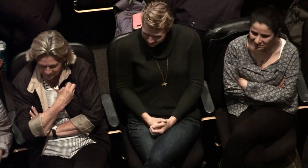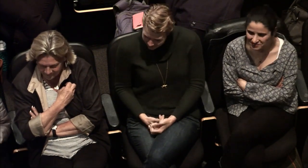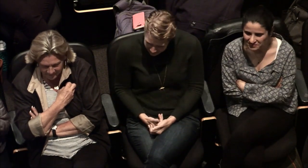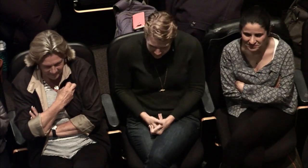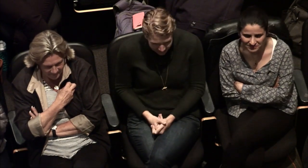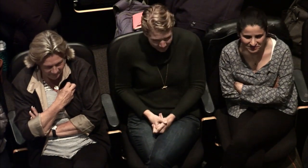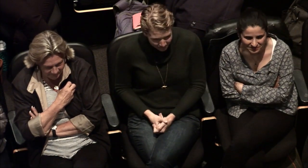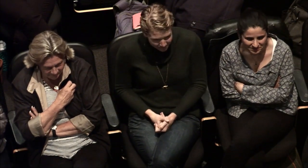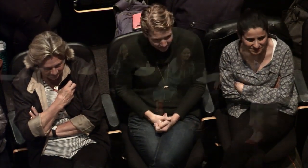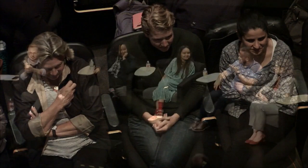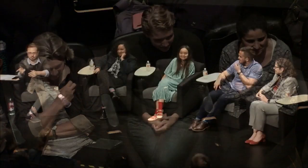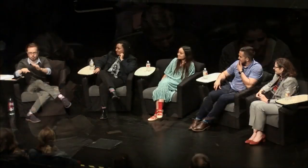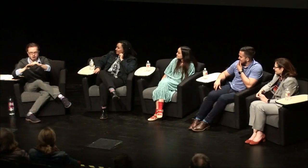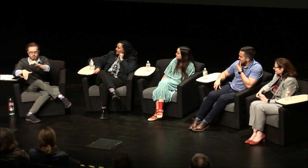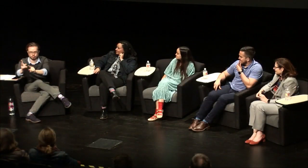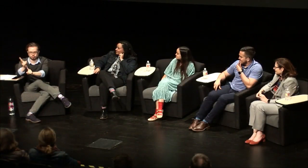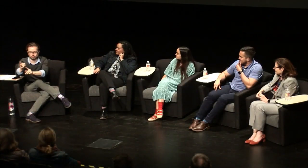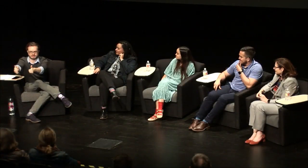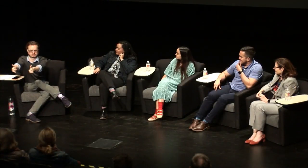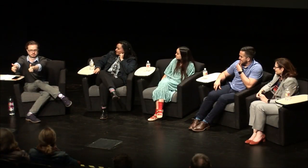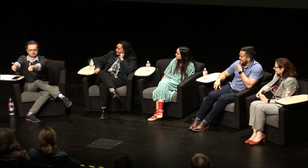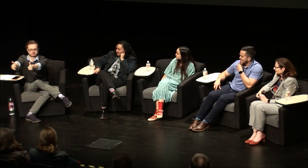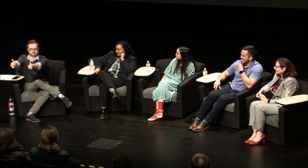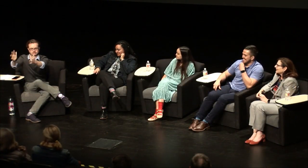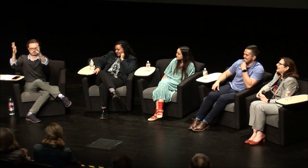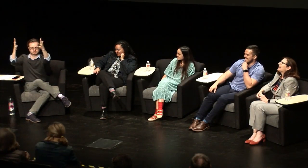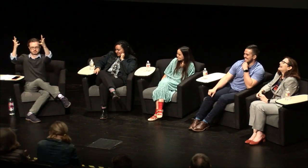with language and reading and signing